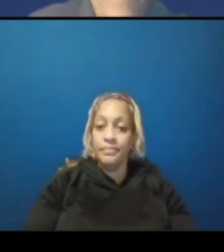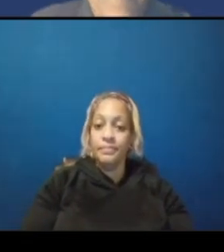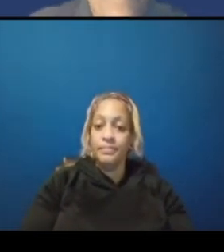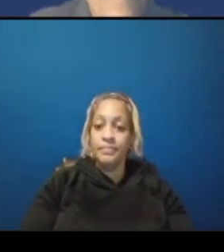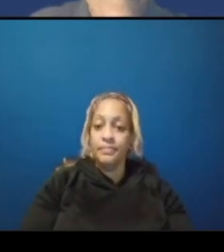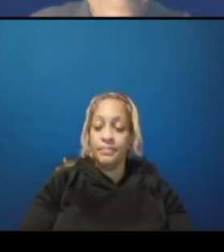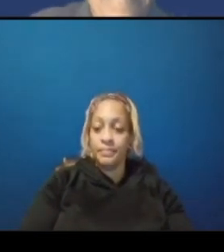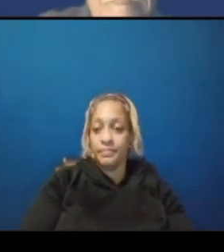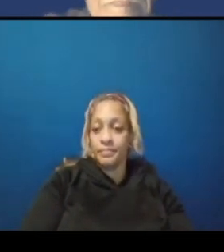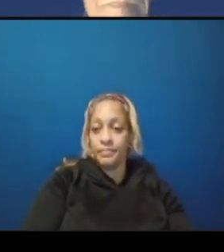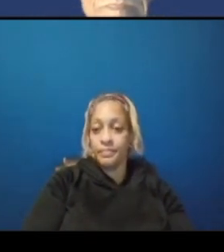thanks for cash